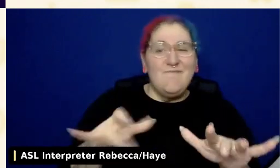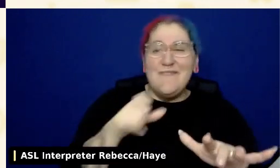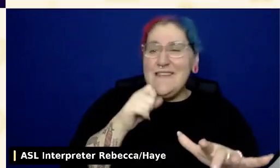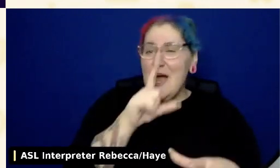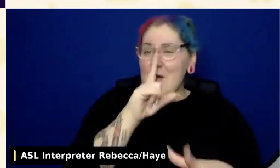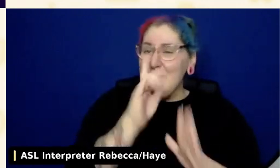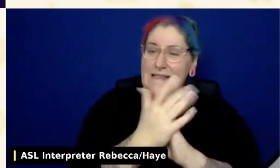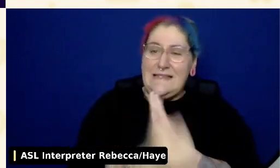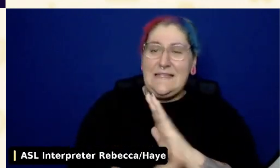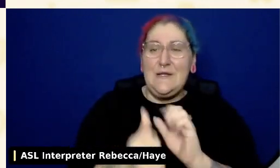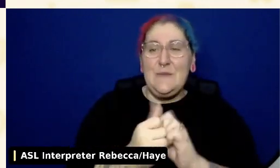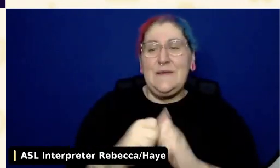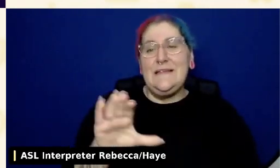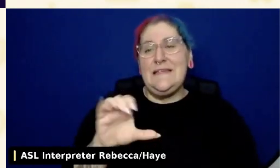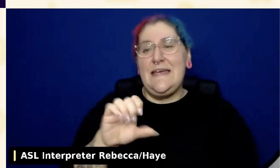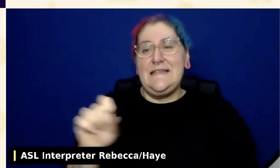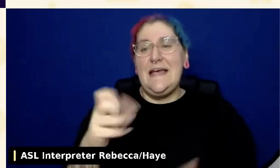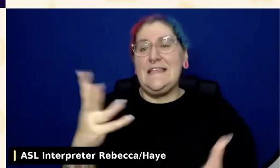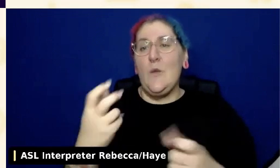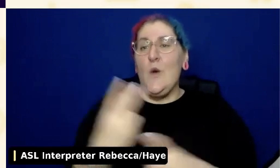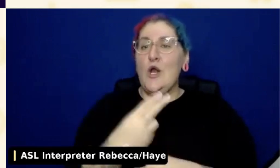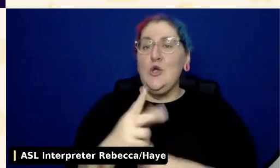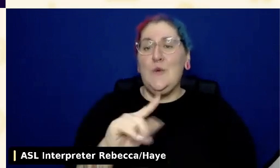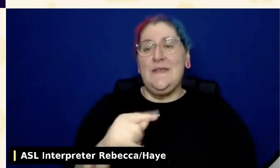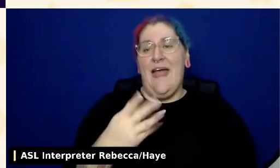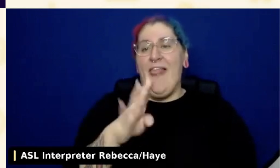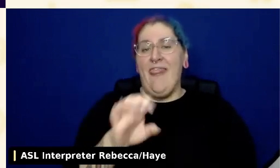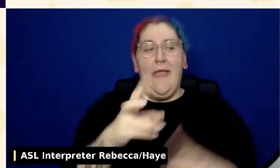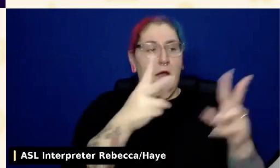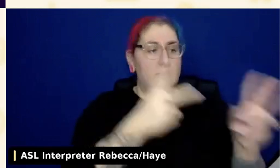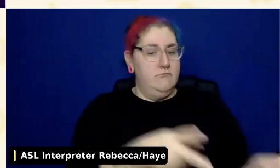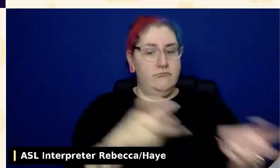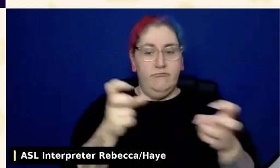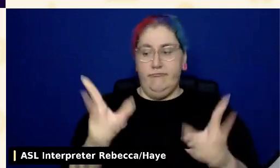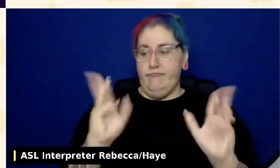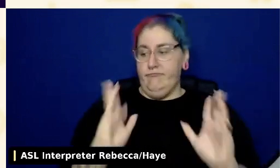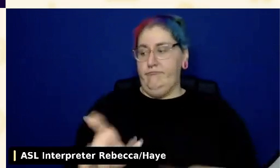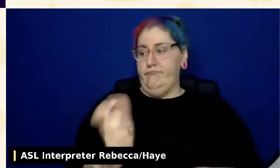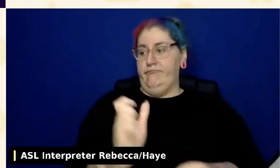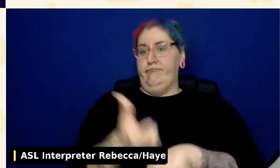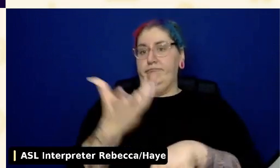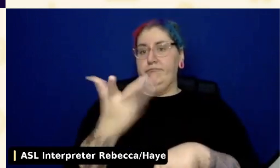to use a theme out of the box, then you would want to try and find a theme that already has a theme.